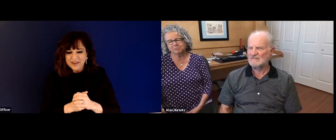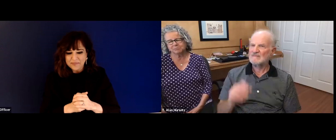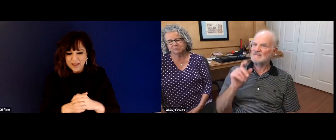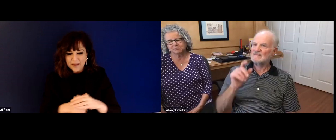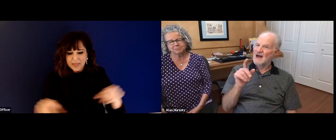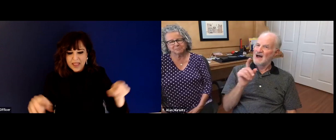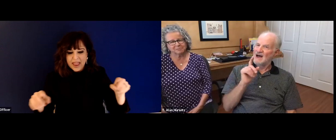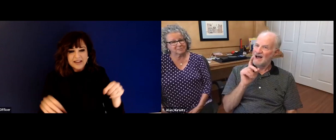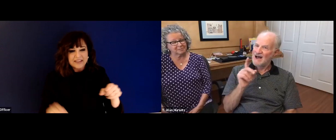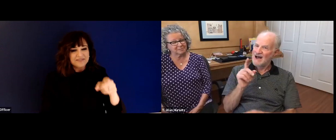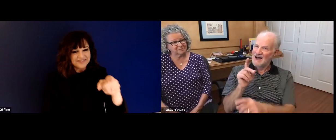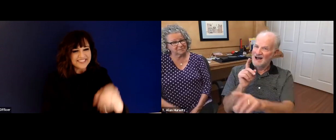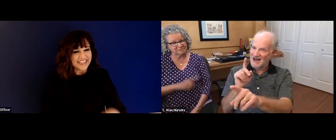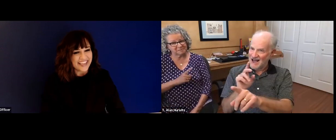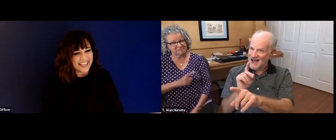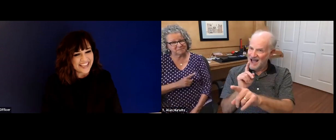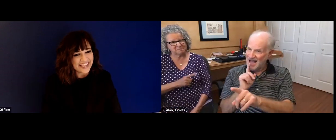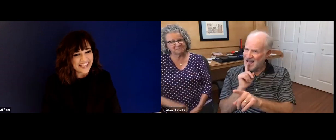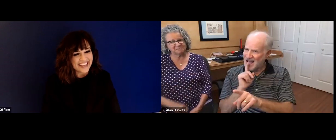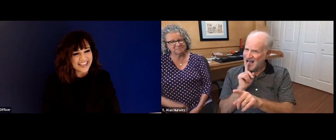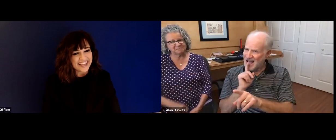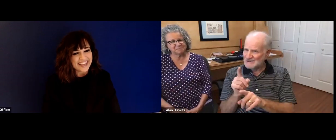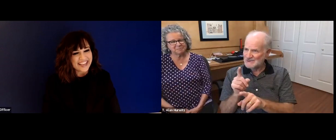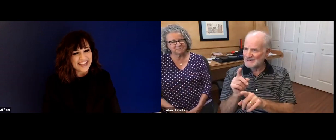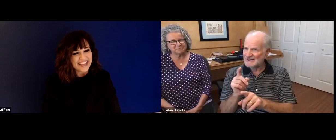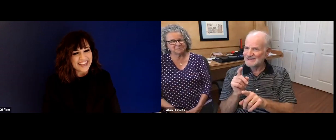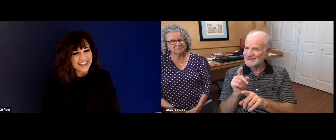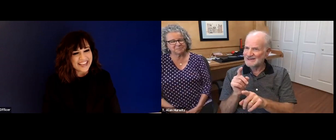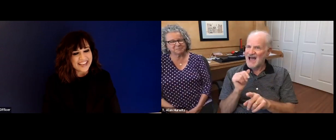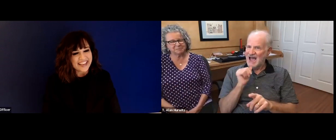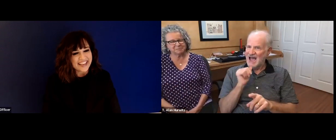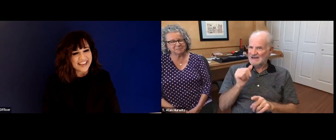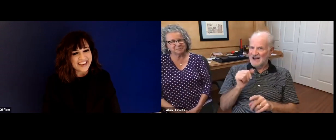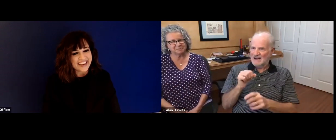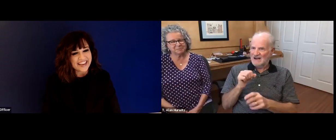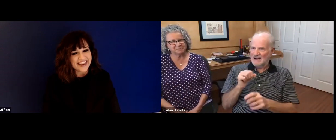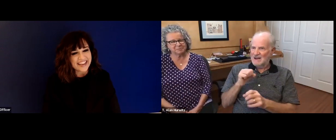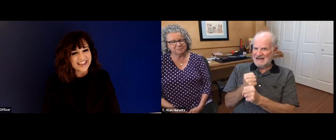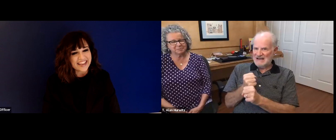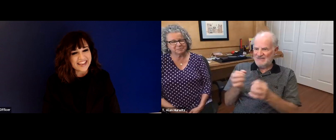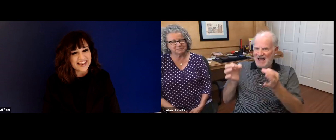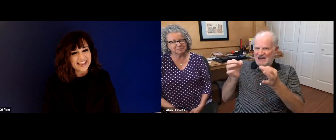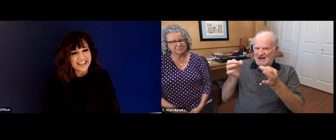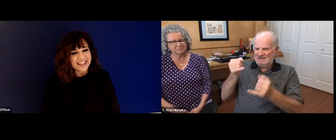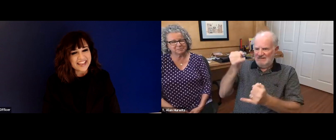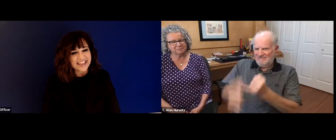I think that was a very smart decision. I didn't understand or realize that you went through that experience.